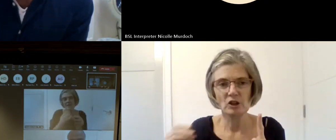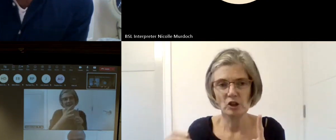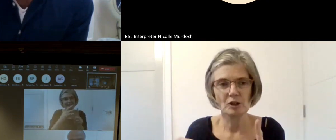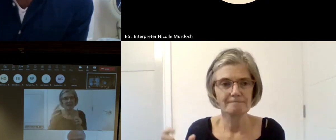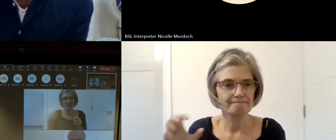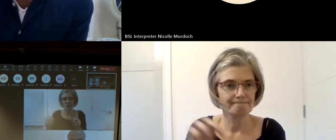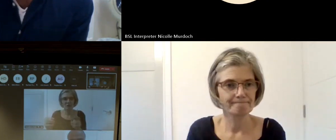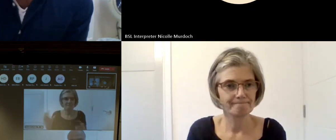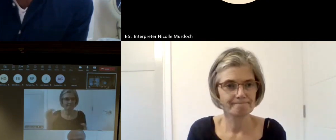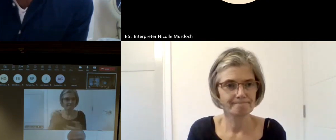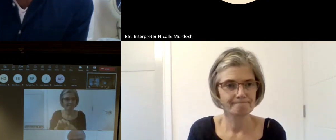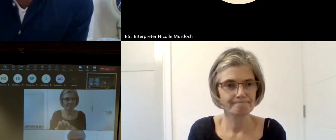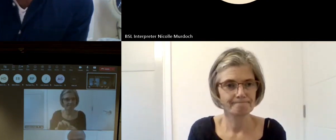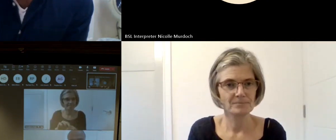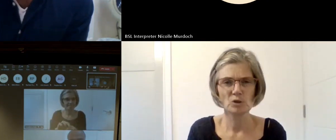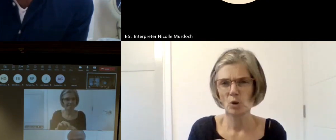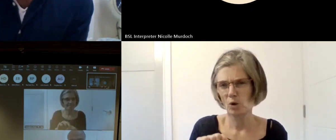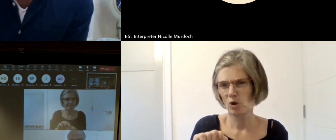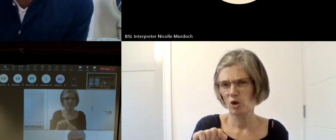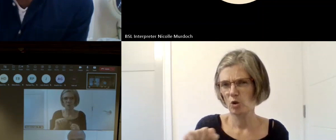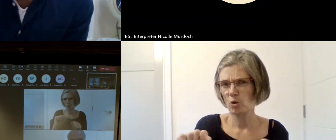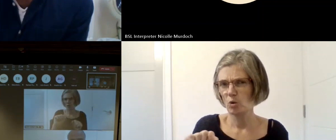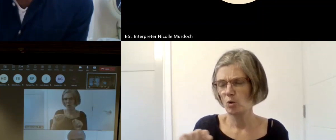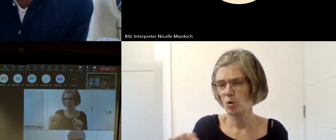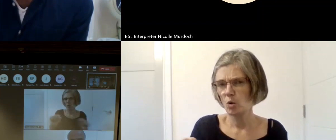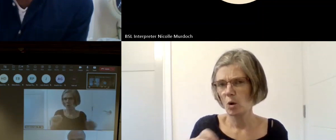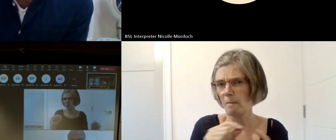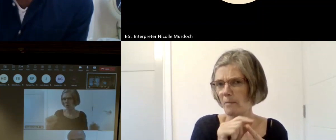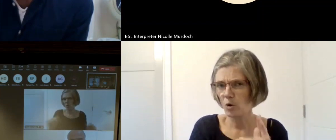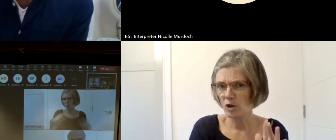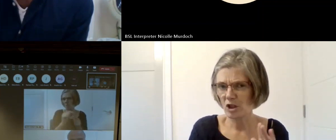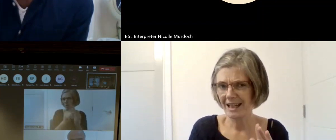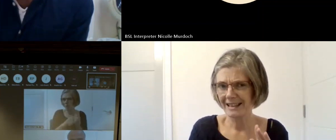your kind of projects I don't know bring Heritage I guess to more people through digital platforms